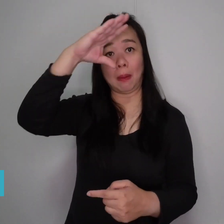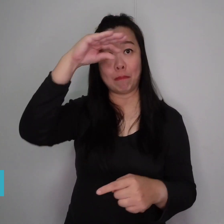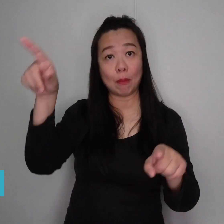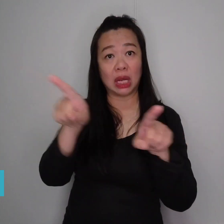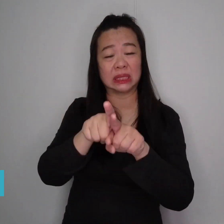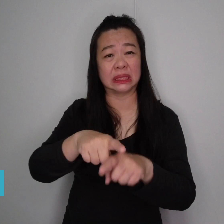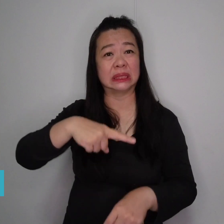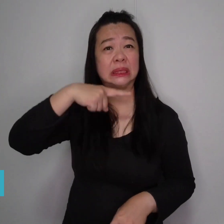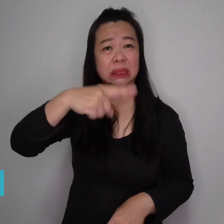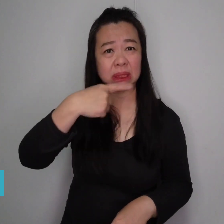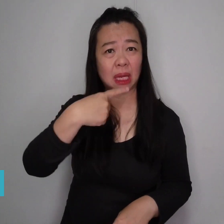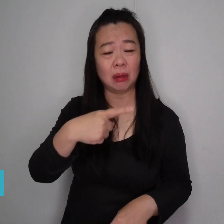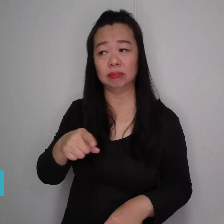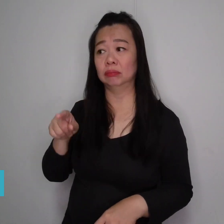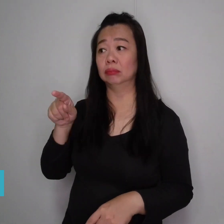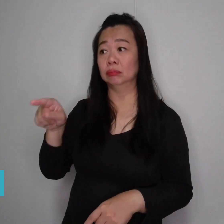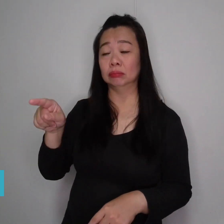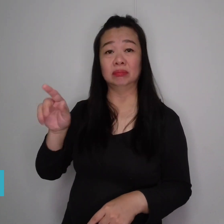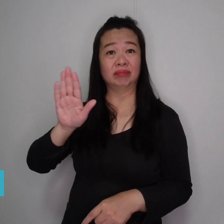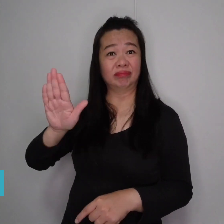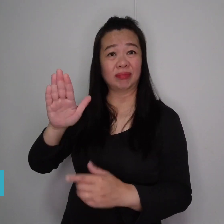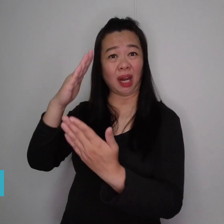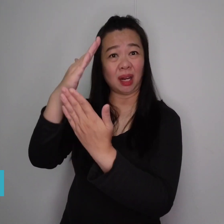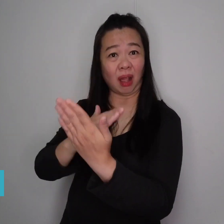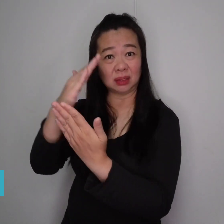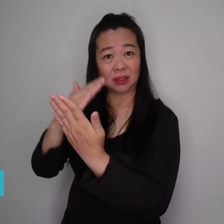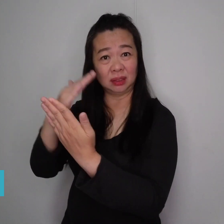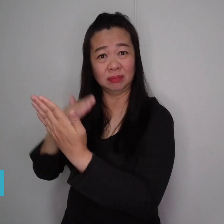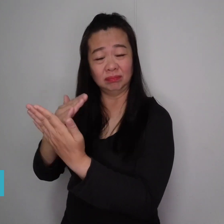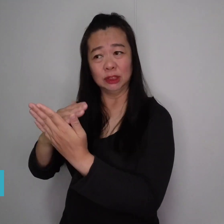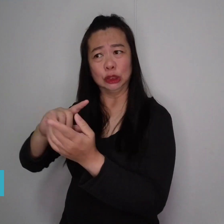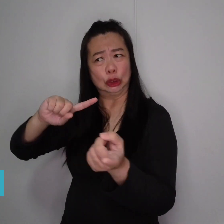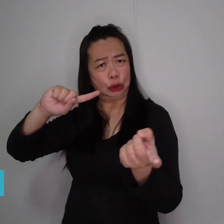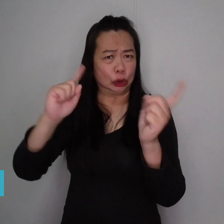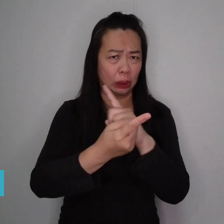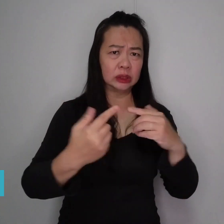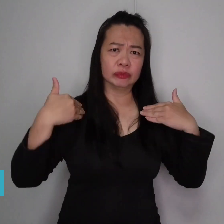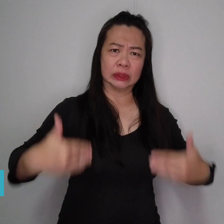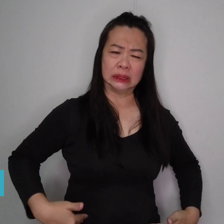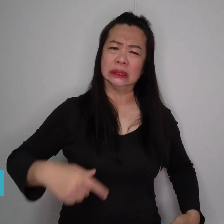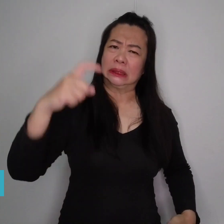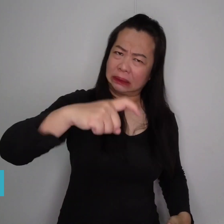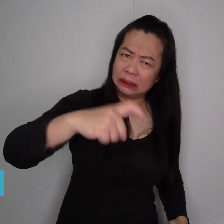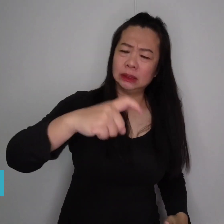online lessons. Rahul's older, hearing brother said it